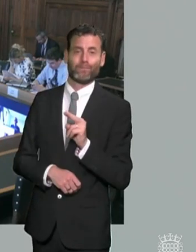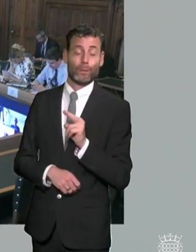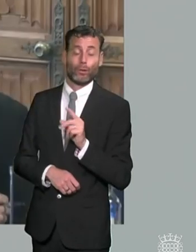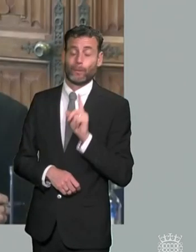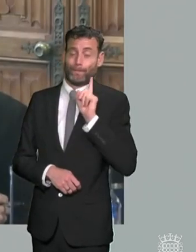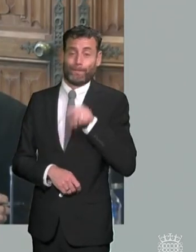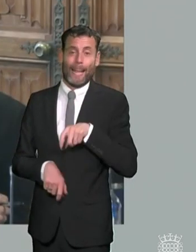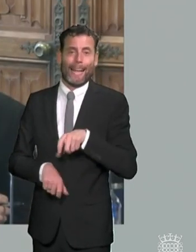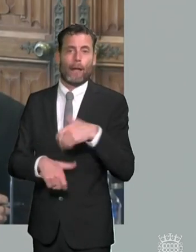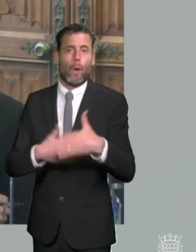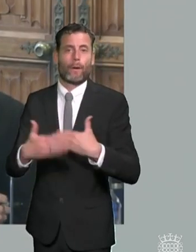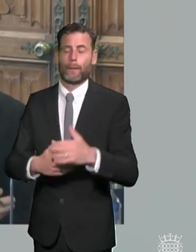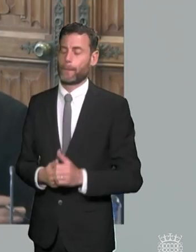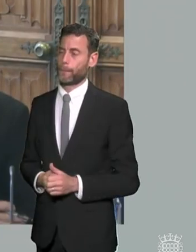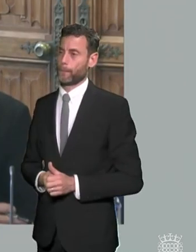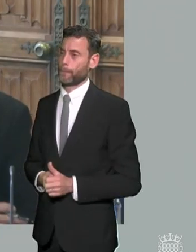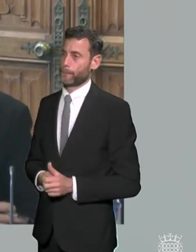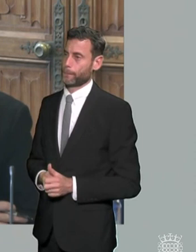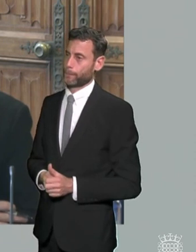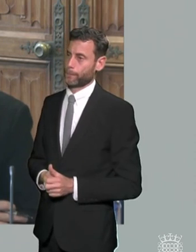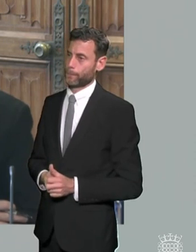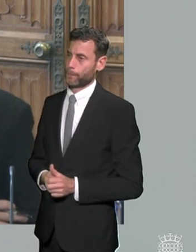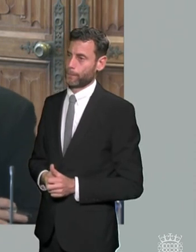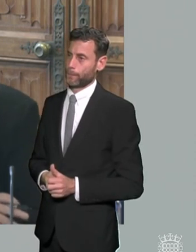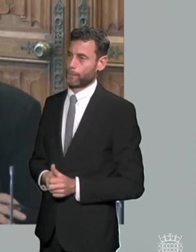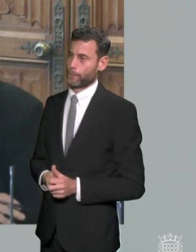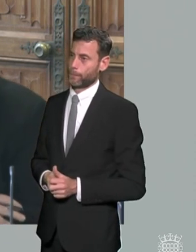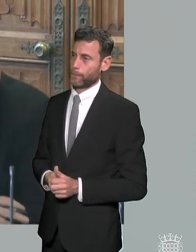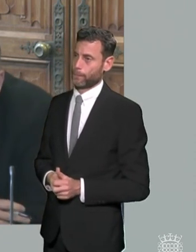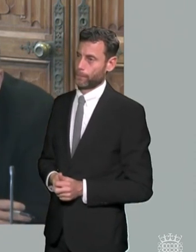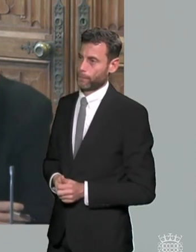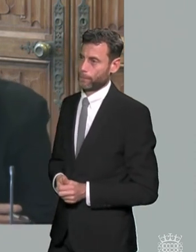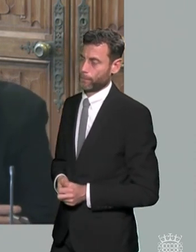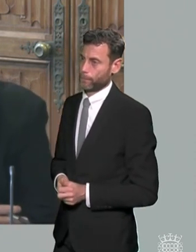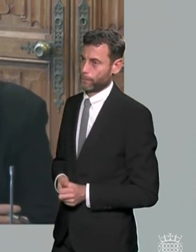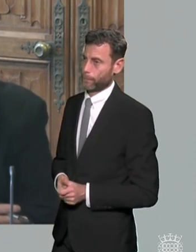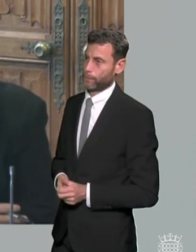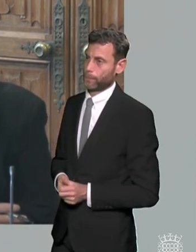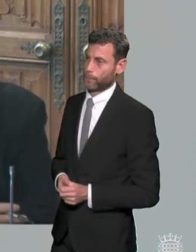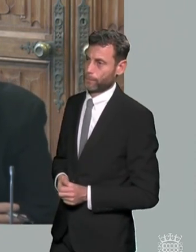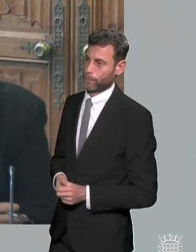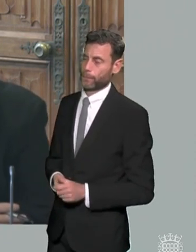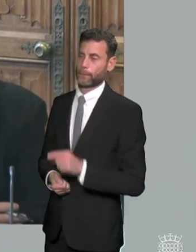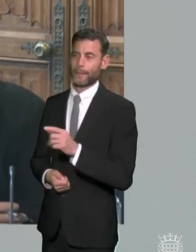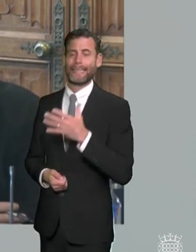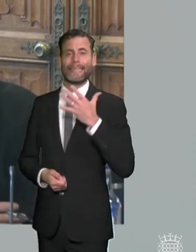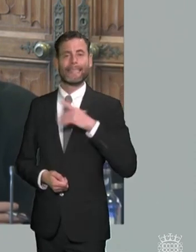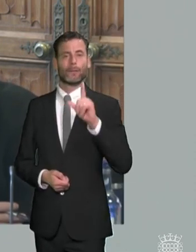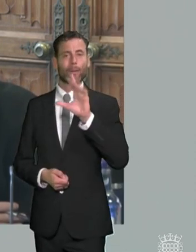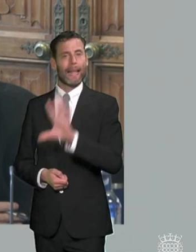um uh includes things such as a national statutory send standard and standardized digital aehc plan